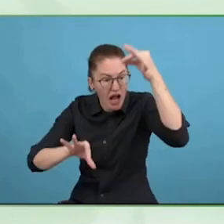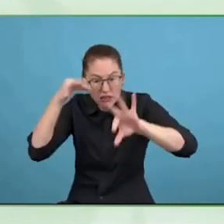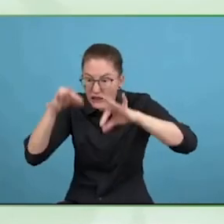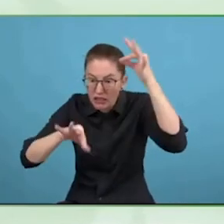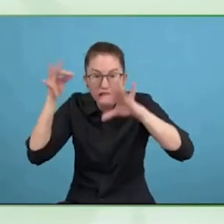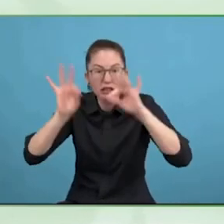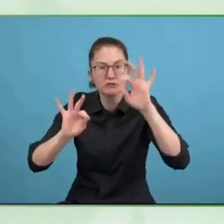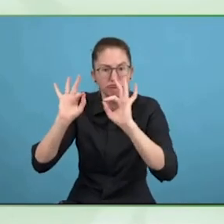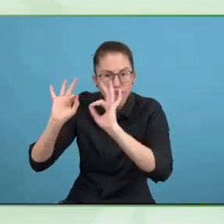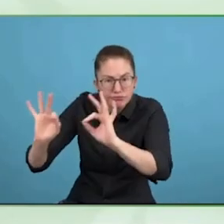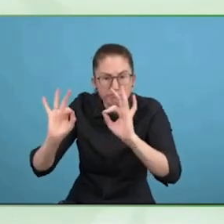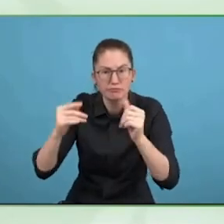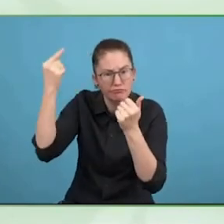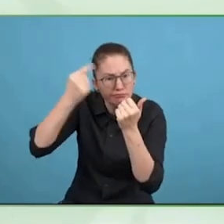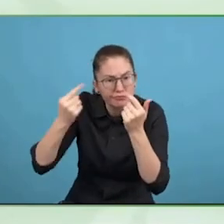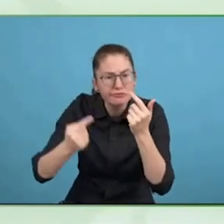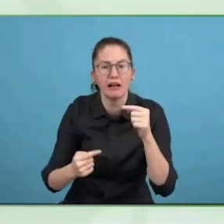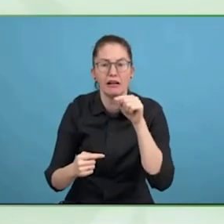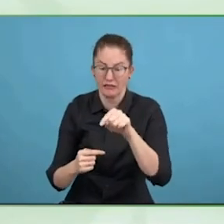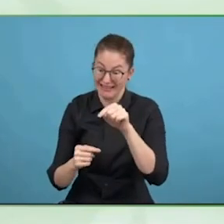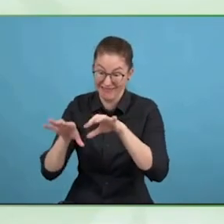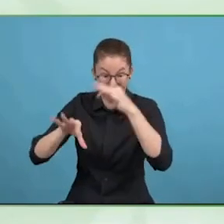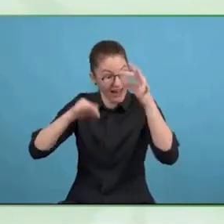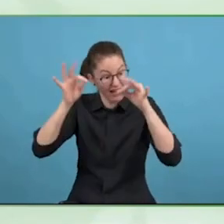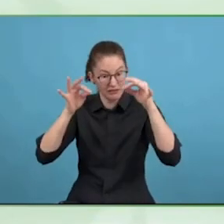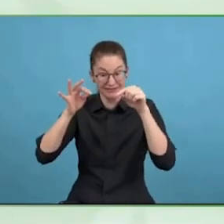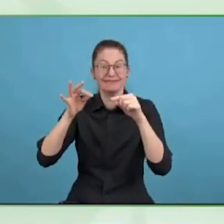So, you cannot deny the needs of people in disabilities.